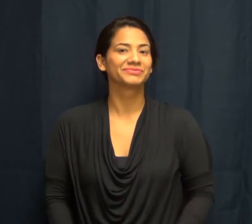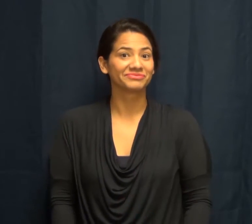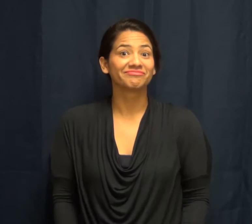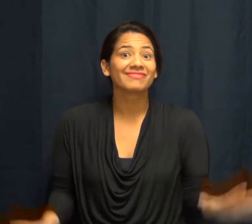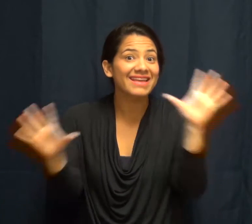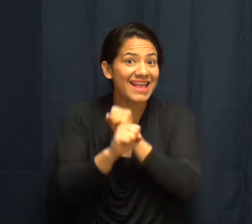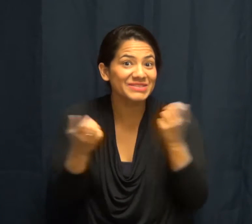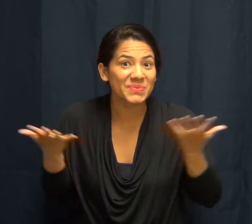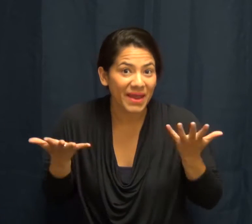Guess what?!